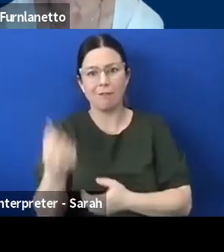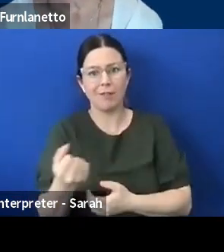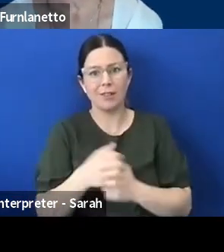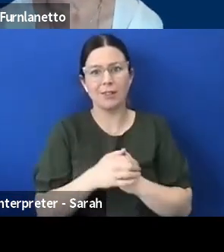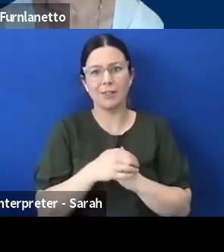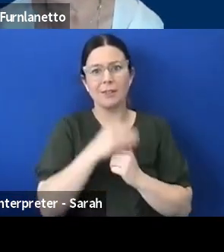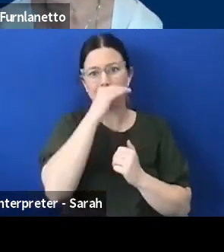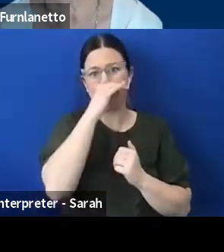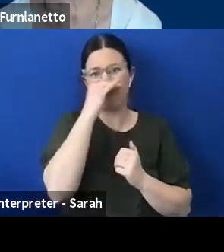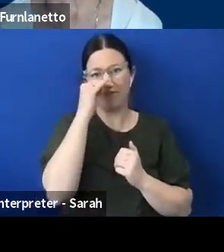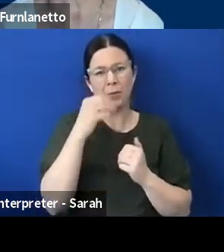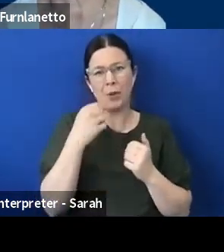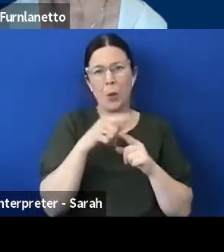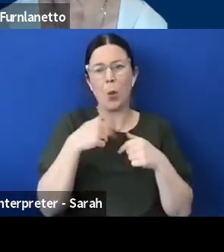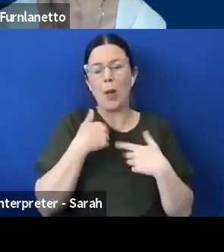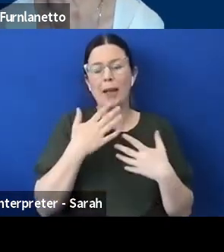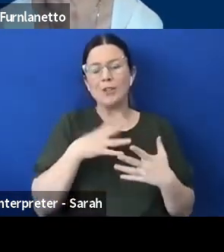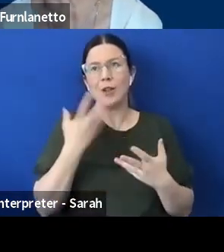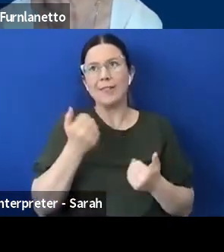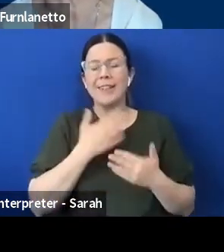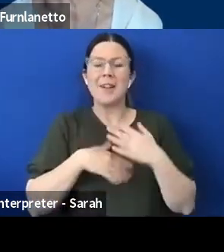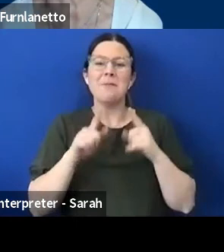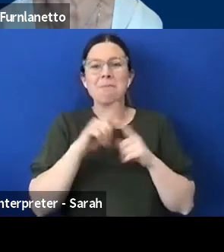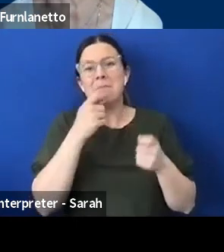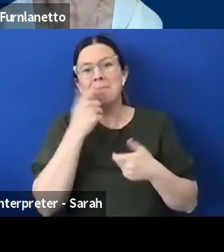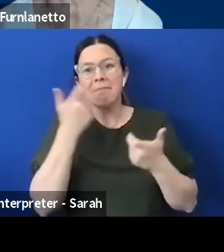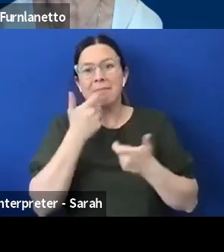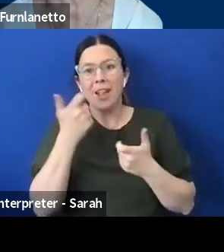amount of humor in us don't we to to not um be tearing our hair out when those sort of things